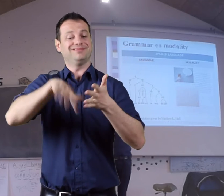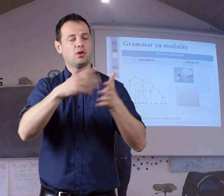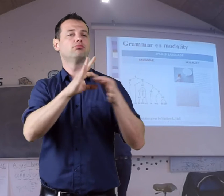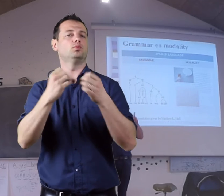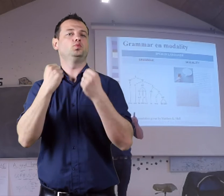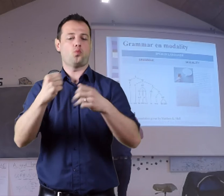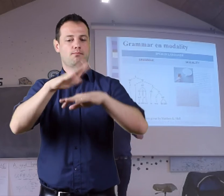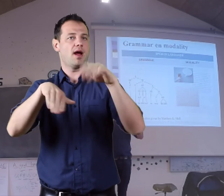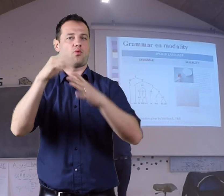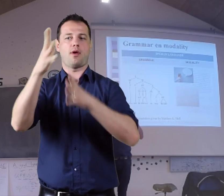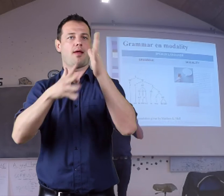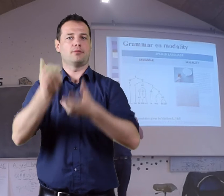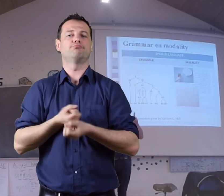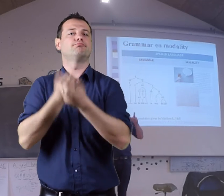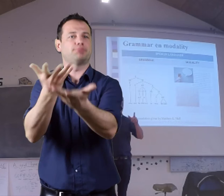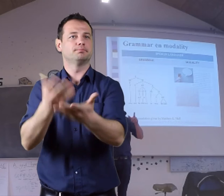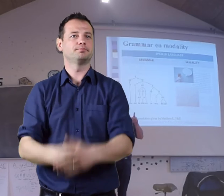Sign language has to do strongly with manual (signing) expression.